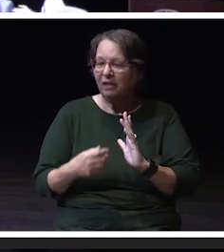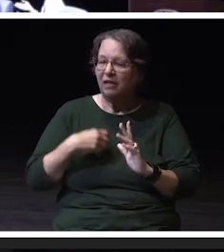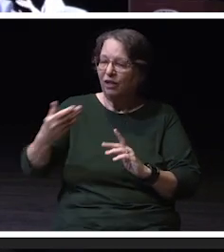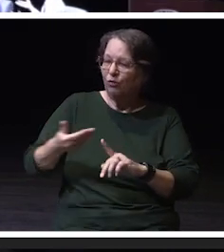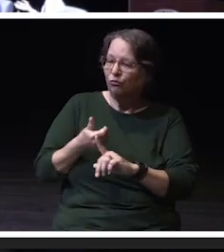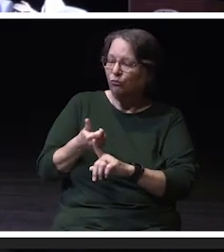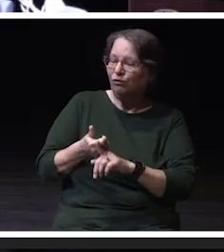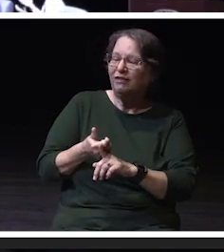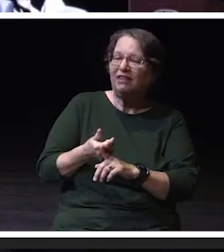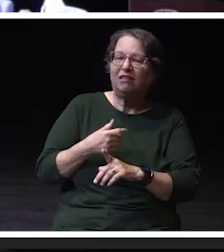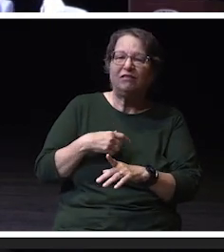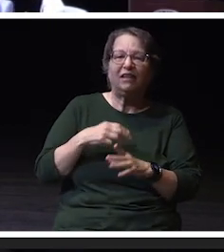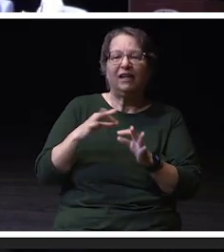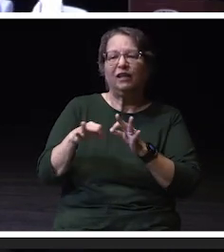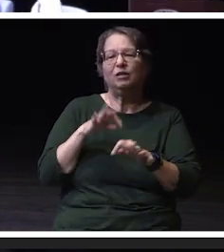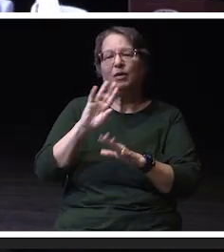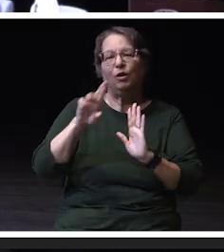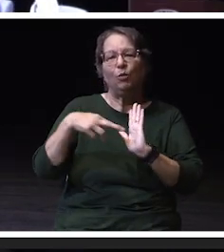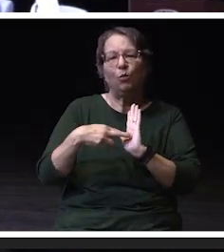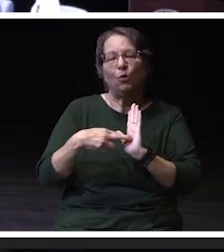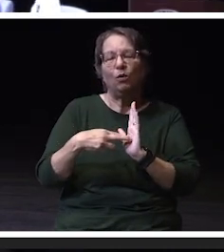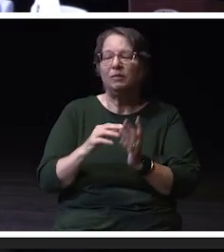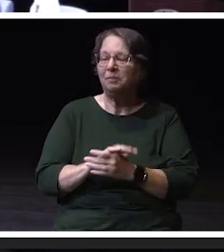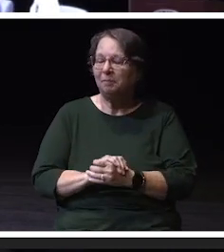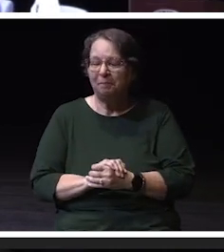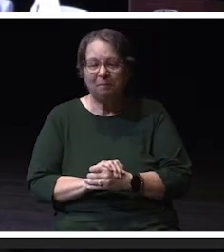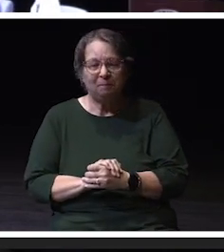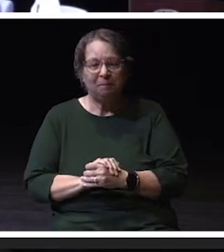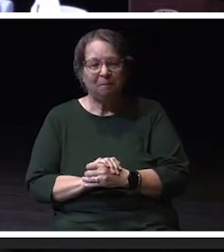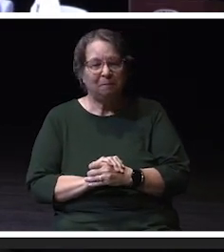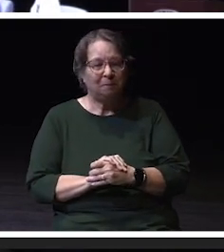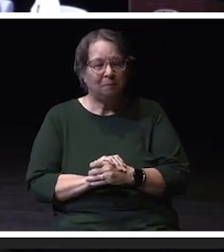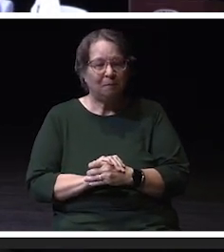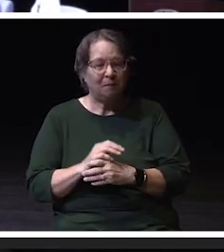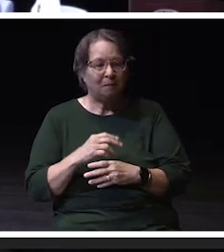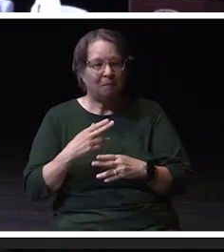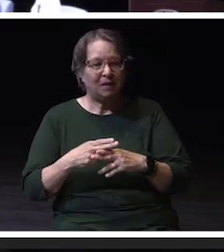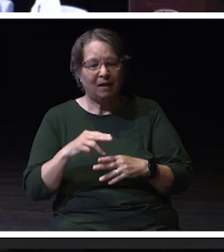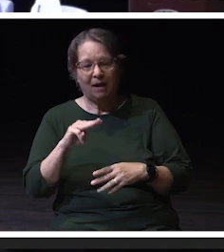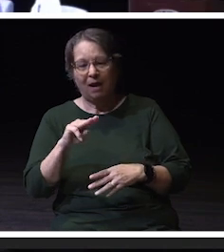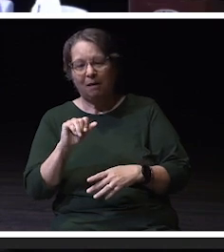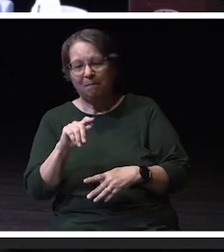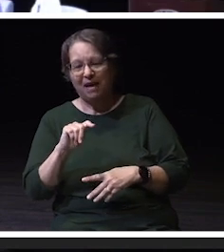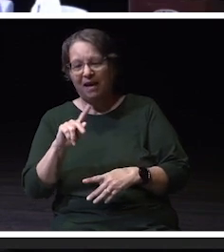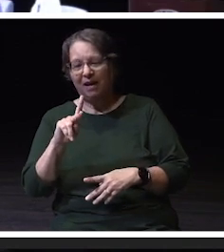and your role and how long you've been here. Well, my name is Matt Kiederlen, I actually do have a first name,